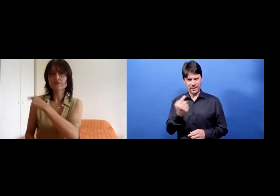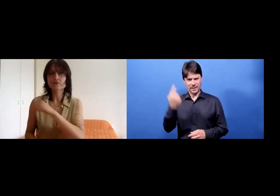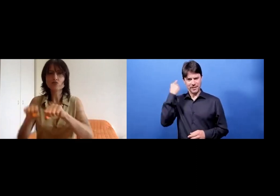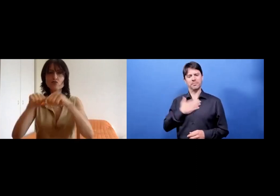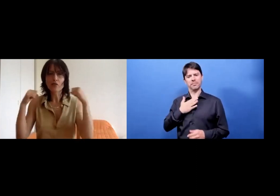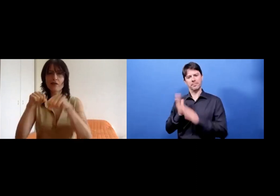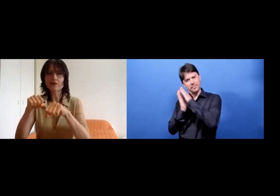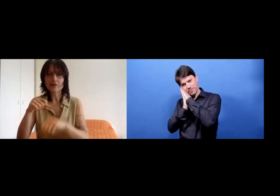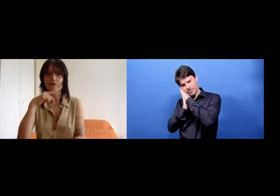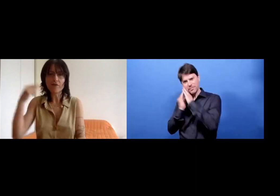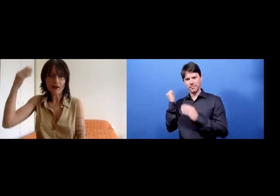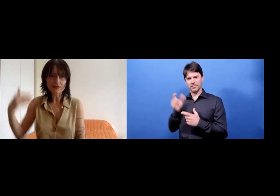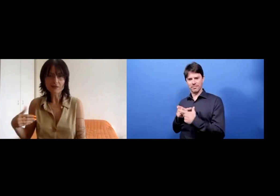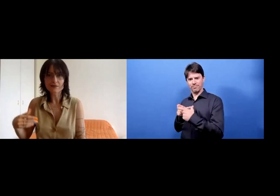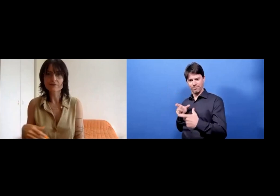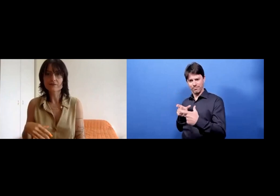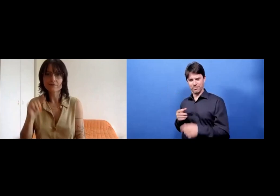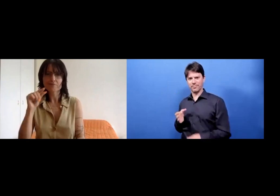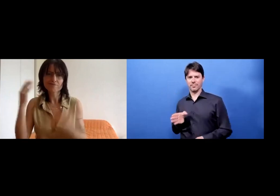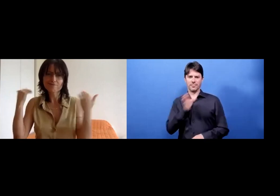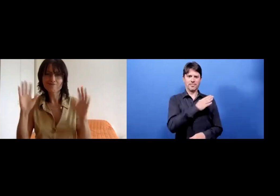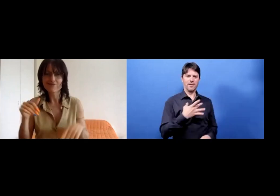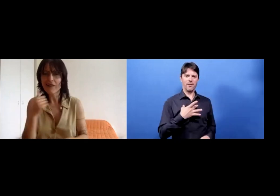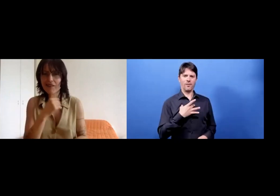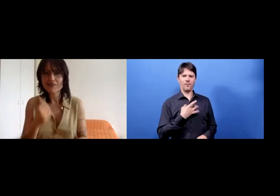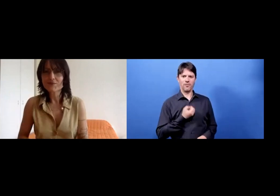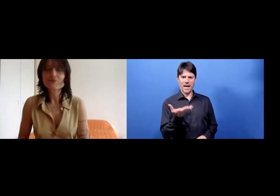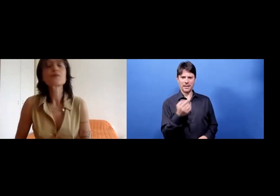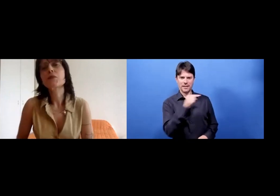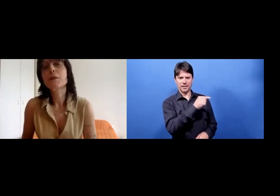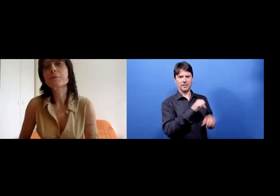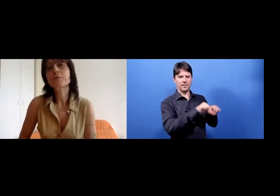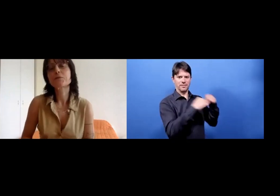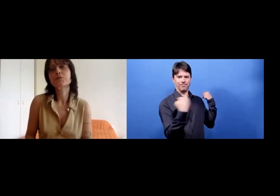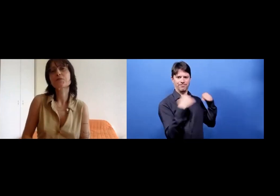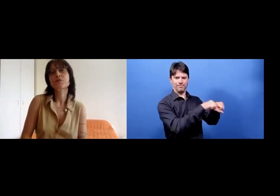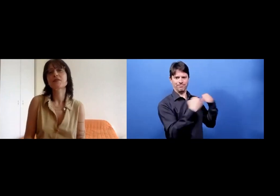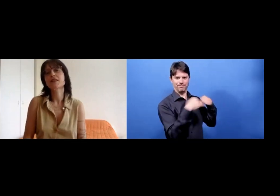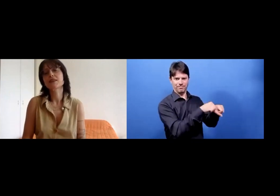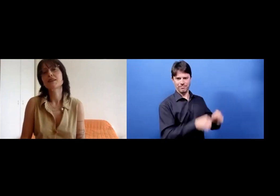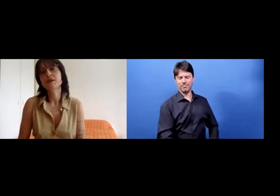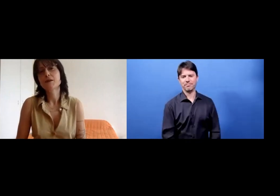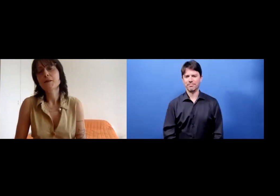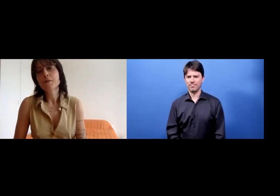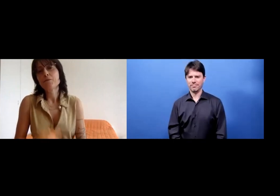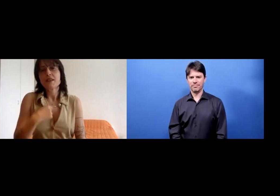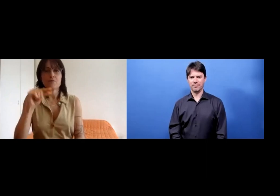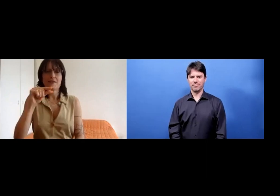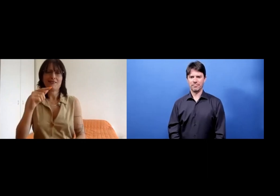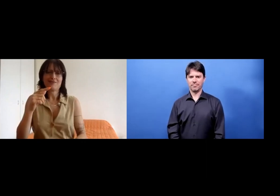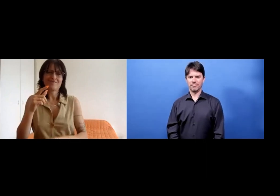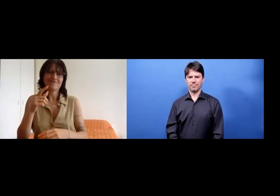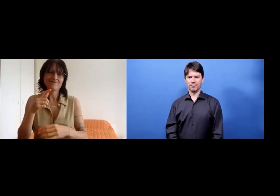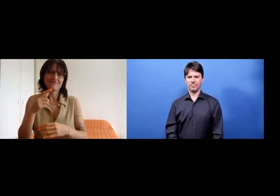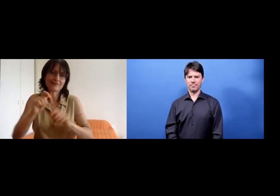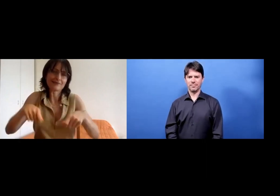And on my right side, in the background, you can see my boring white wall and my boring white wardrobe.